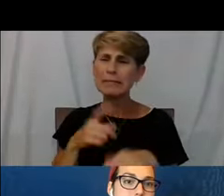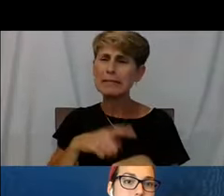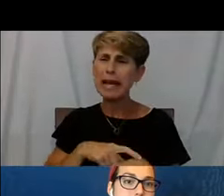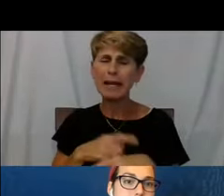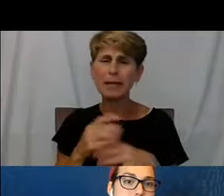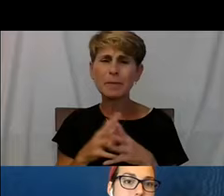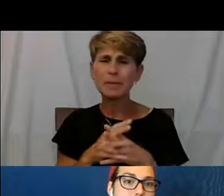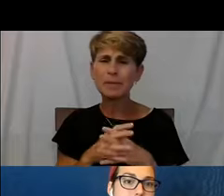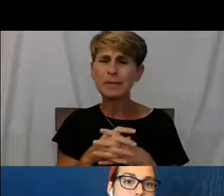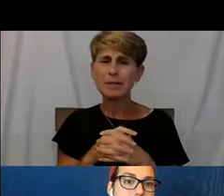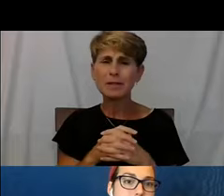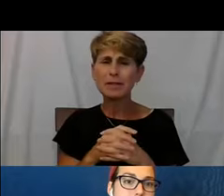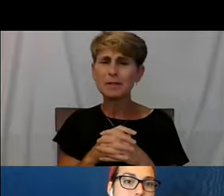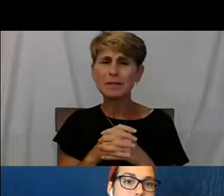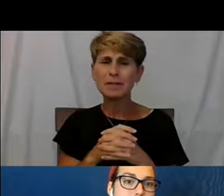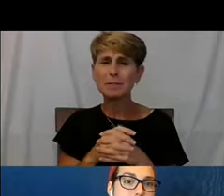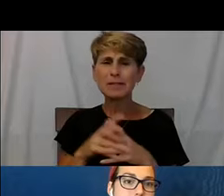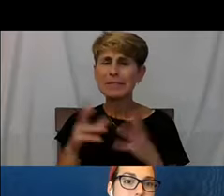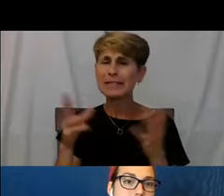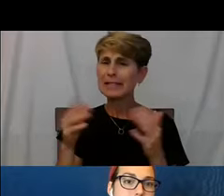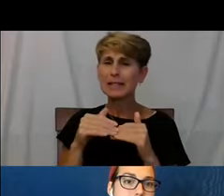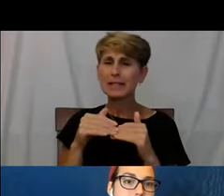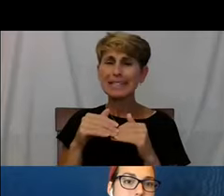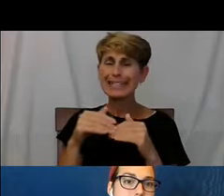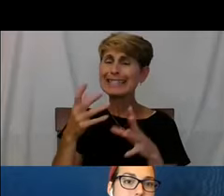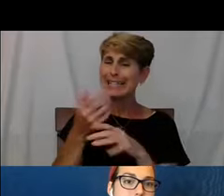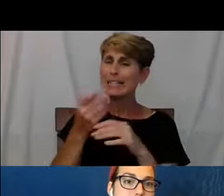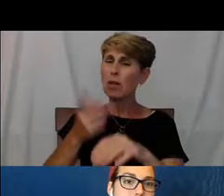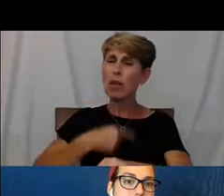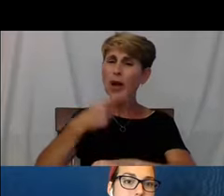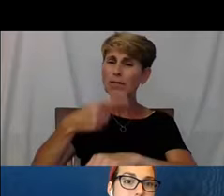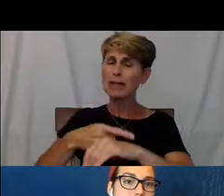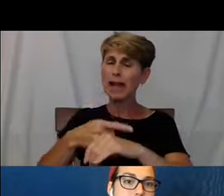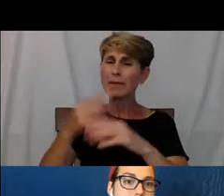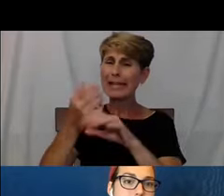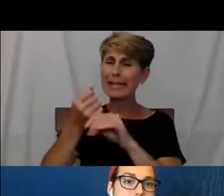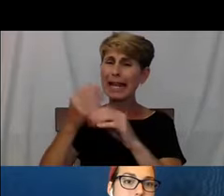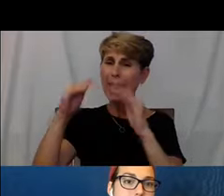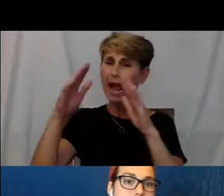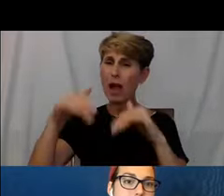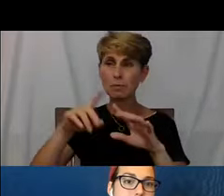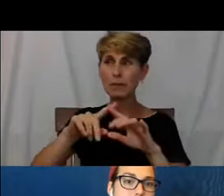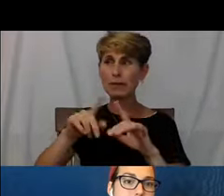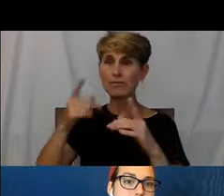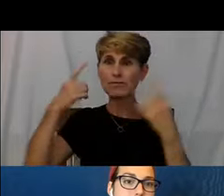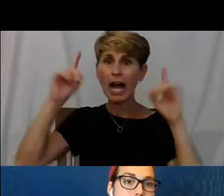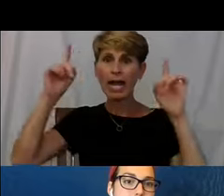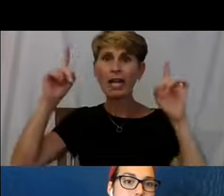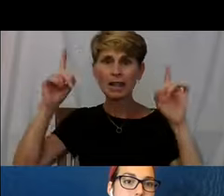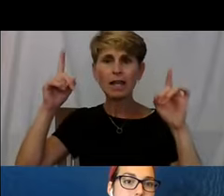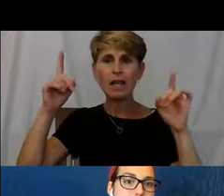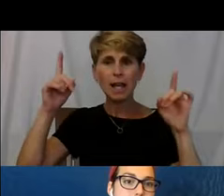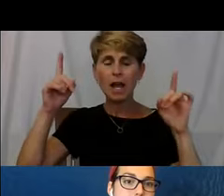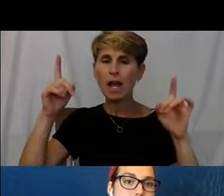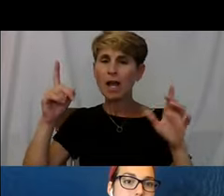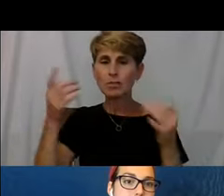Getting housing takes a really long time. I ended up getting housing and now I stayed in a place.